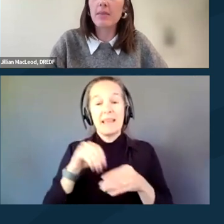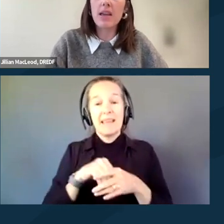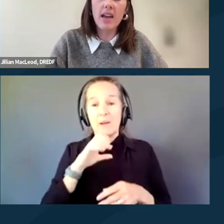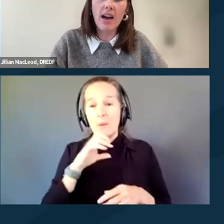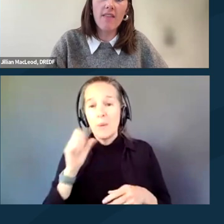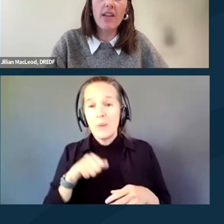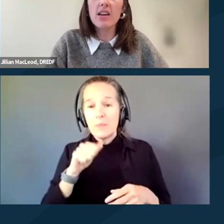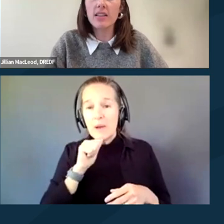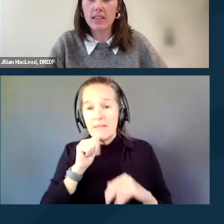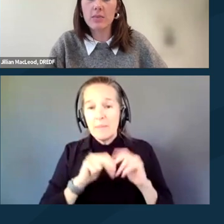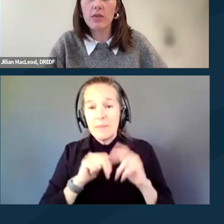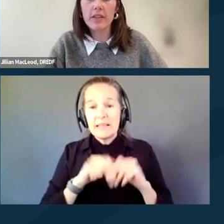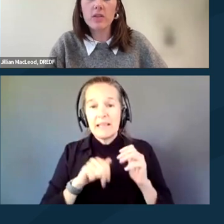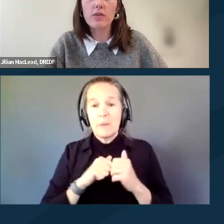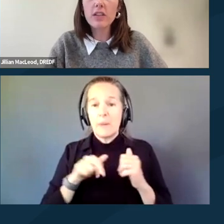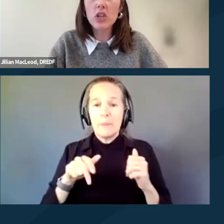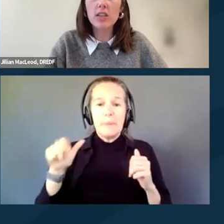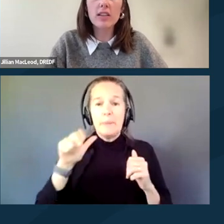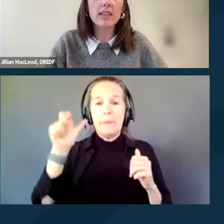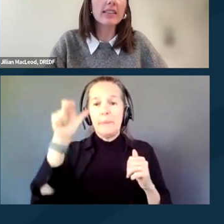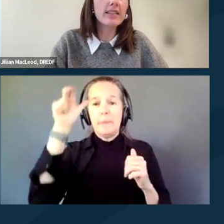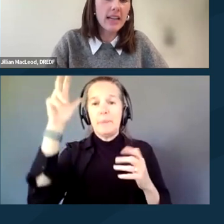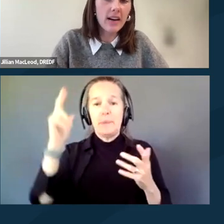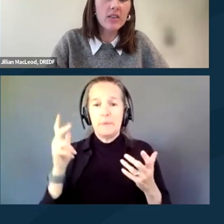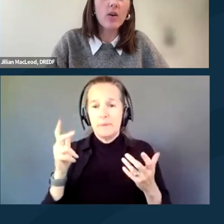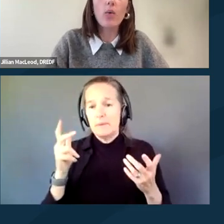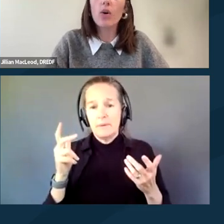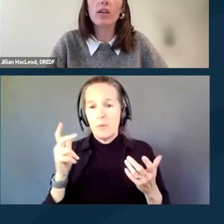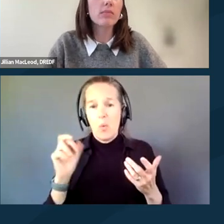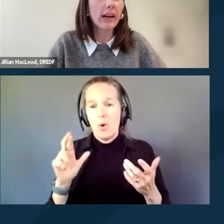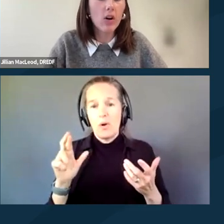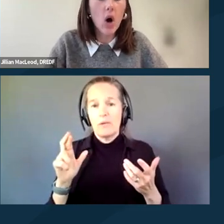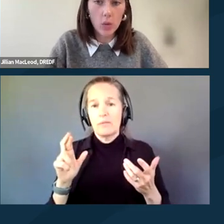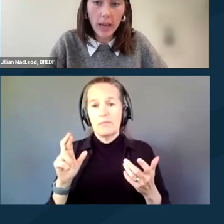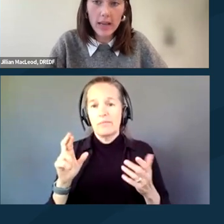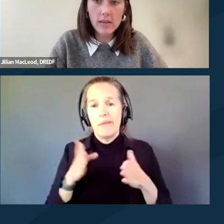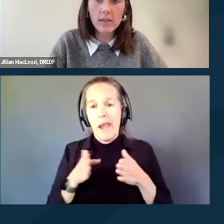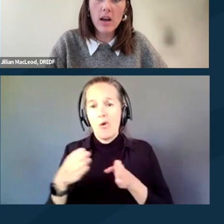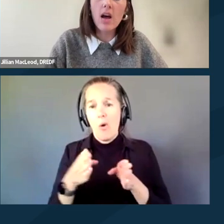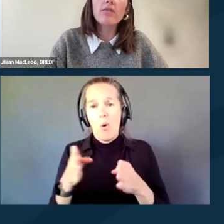that may have inaccessible physical features like stairs or narrow hallways.